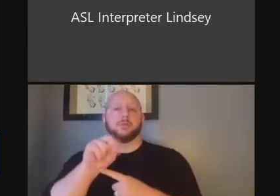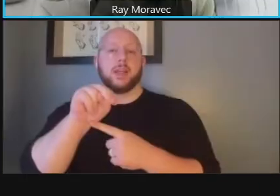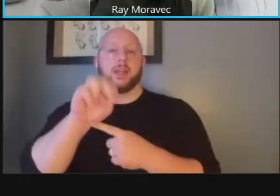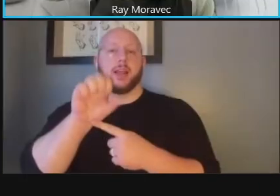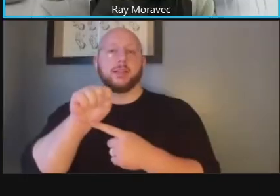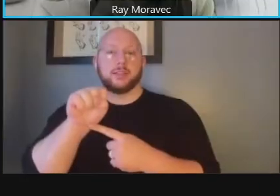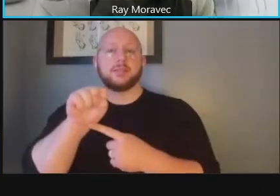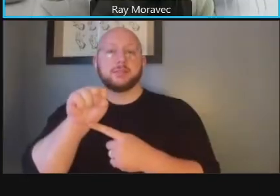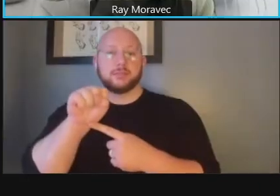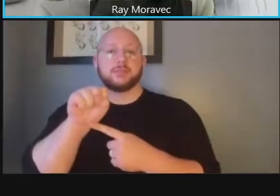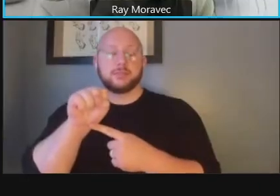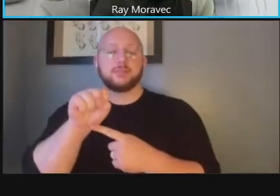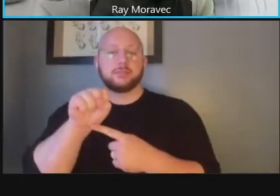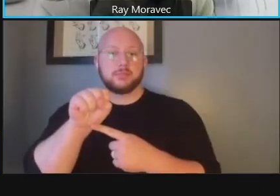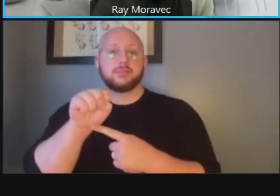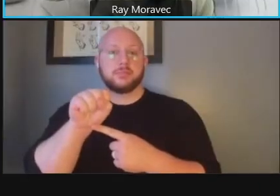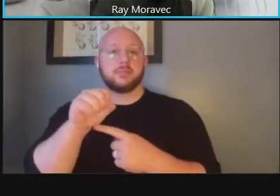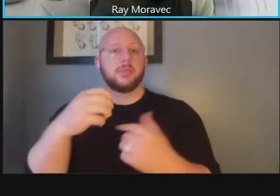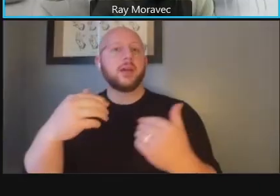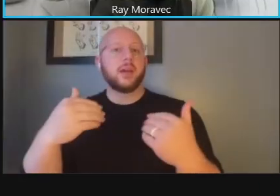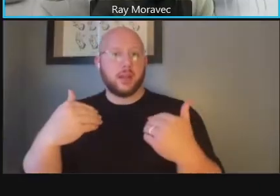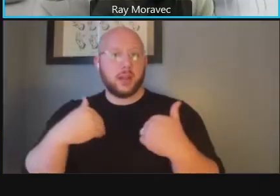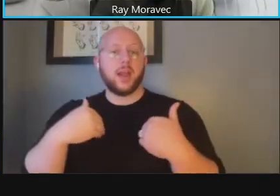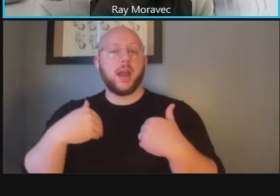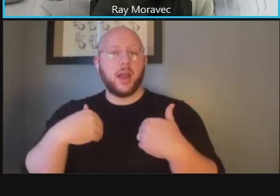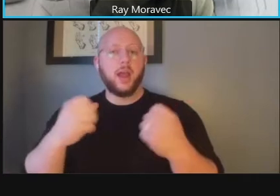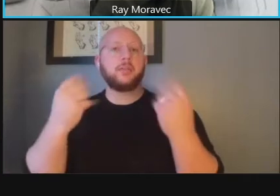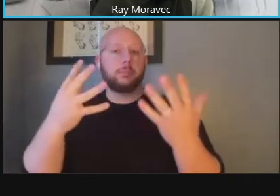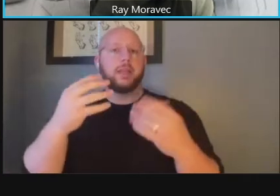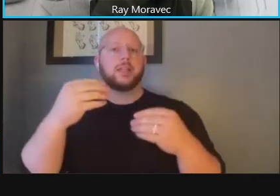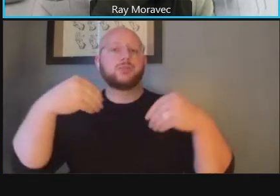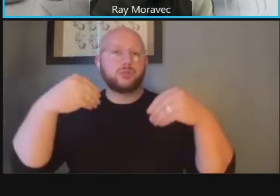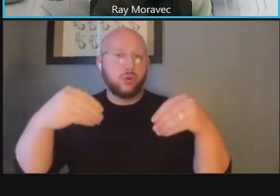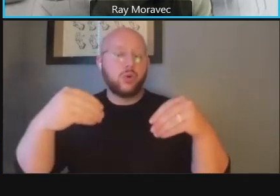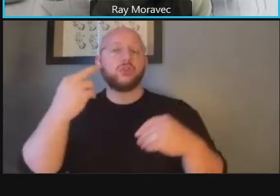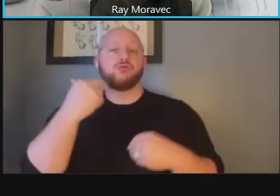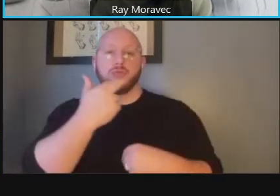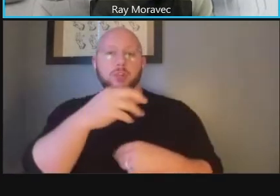um you know there are continued retail and restaurant opera businesses along